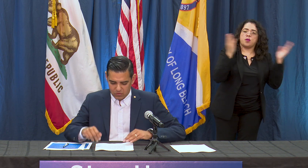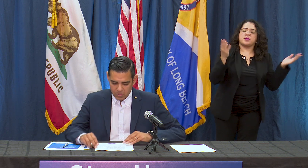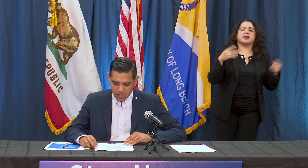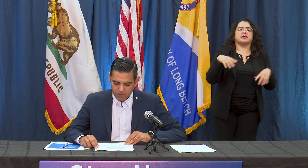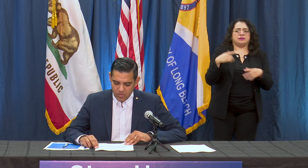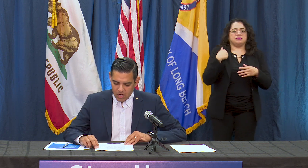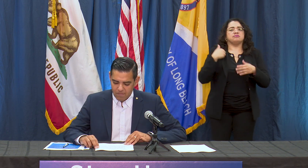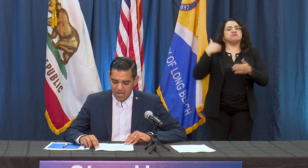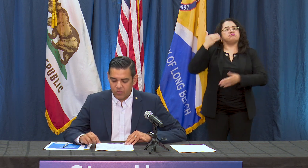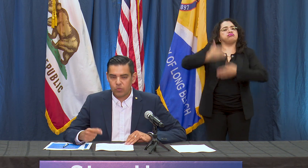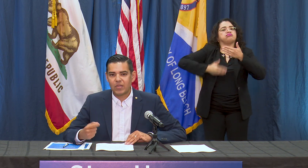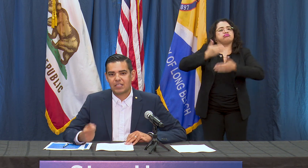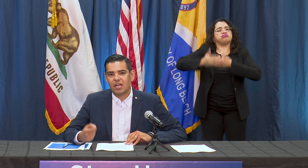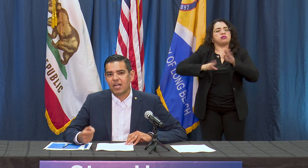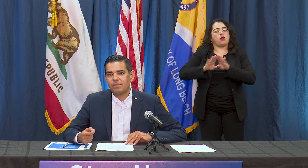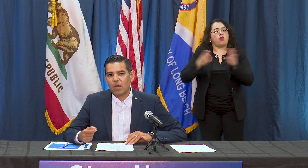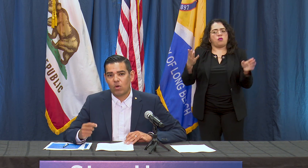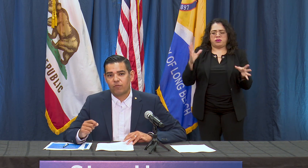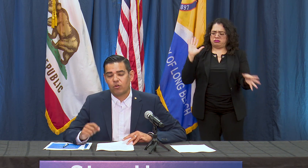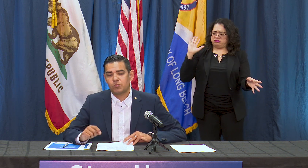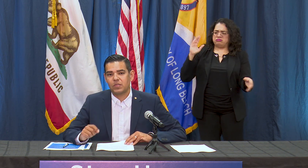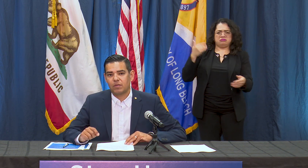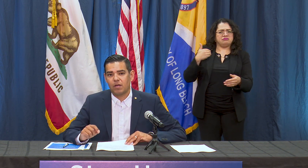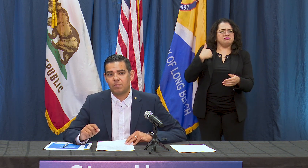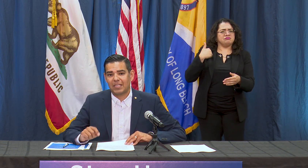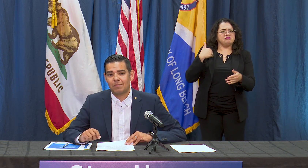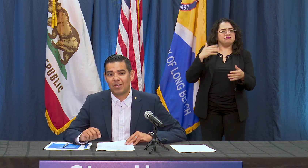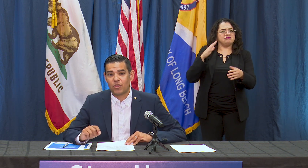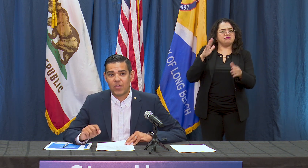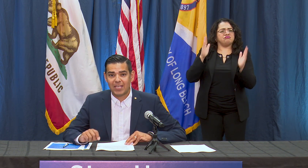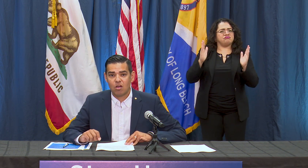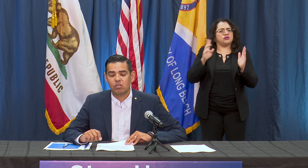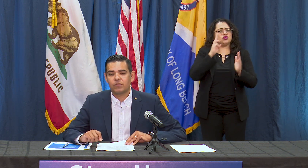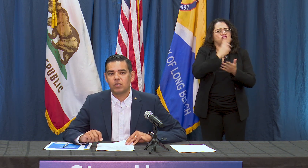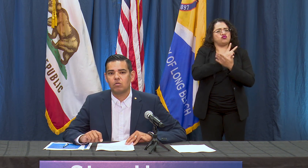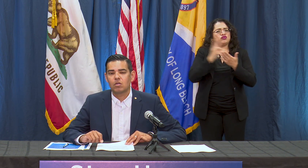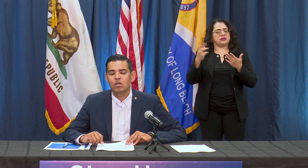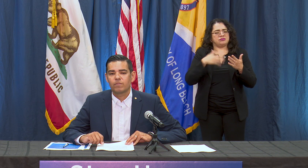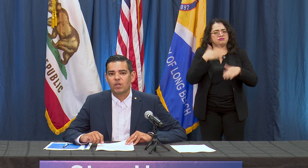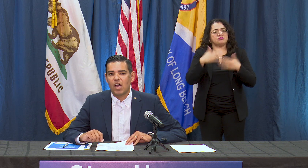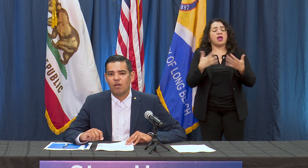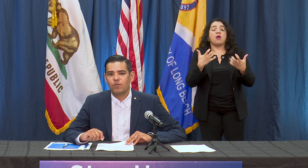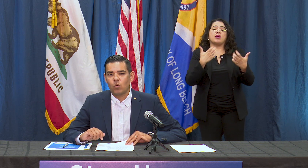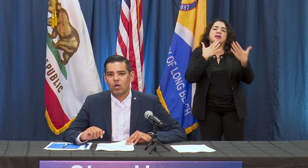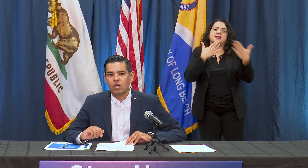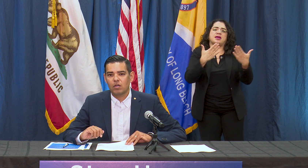and through that time I want to first begin by thanking all of you for doing